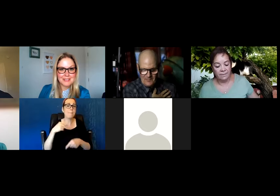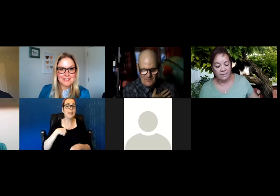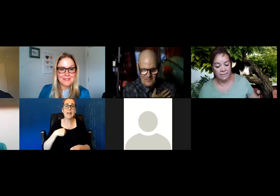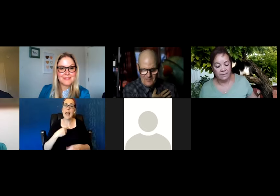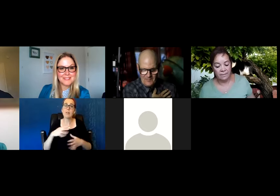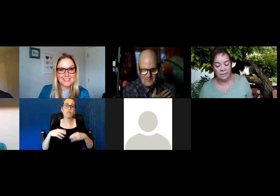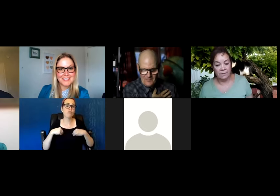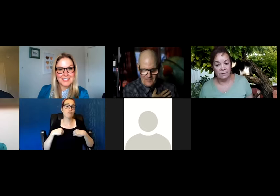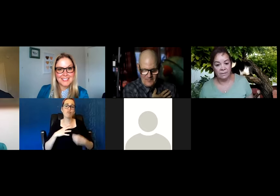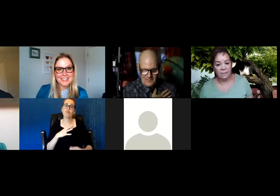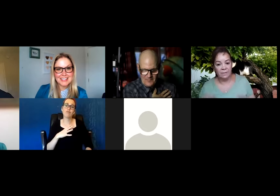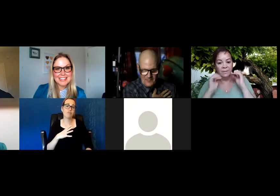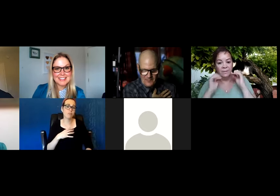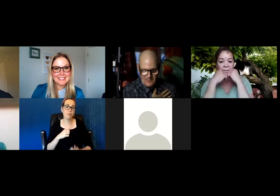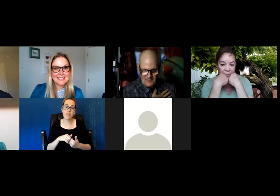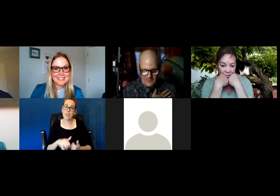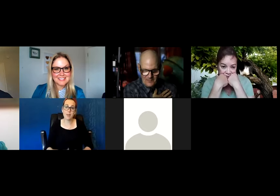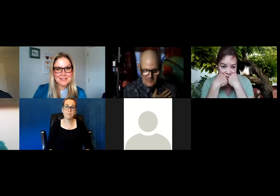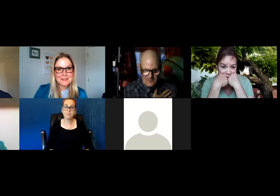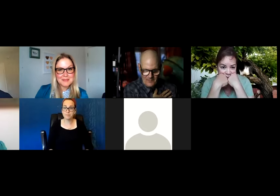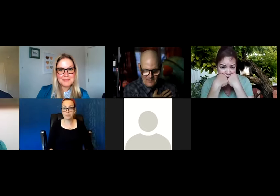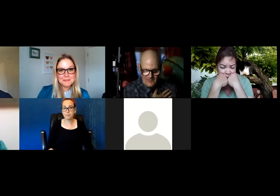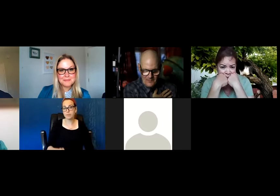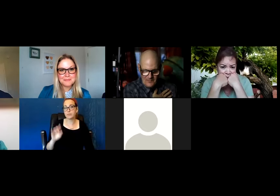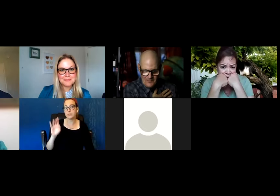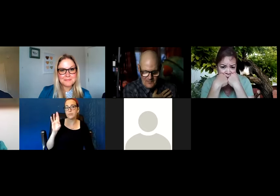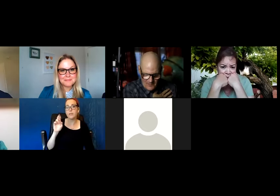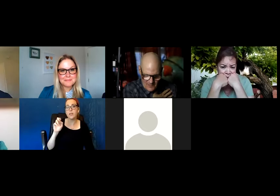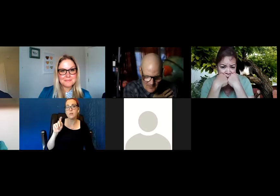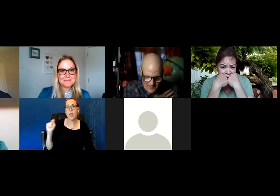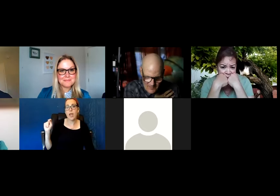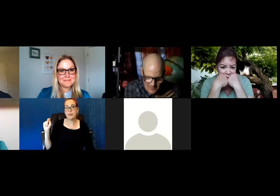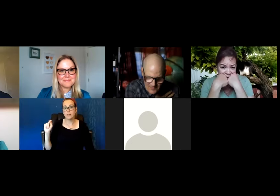I can go next since you guys are muted and Wilma, I would never be rude to your patients.